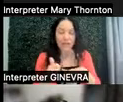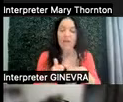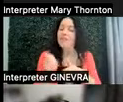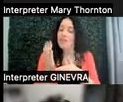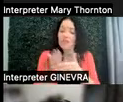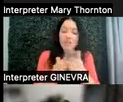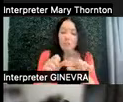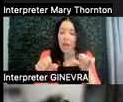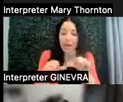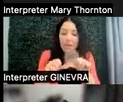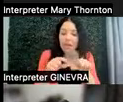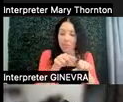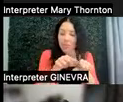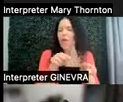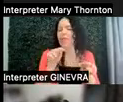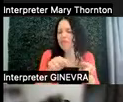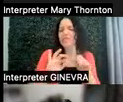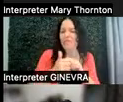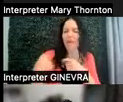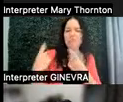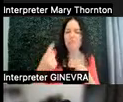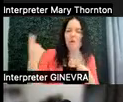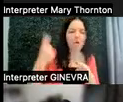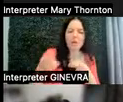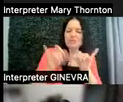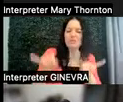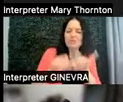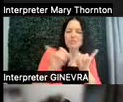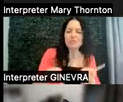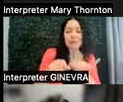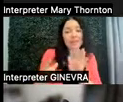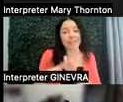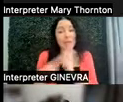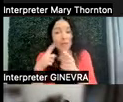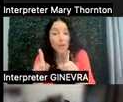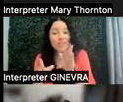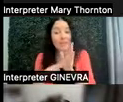and it may or may not still be working. So I love a cartoon. I grew up reading the comics.